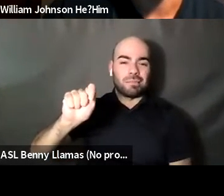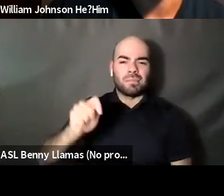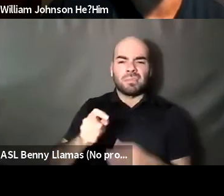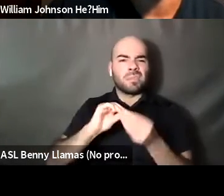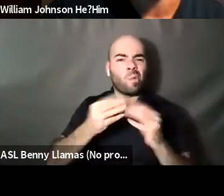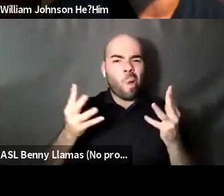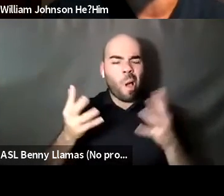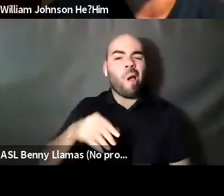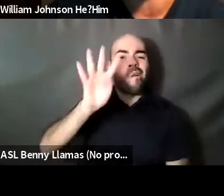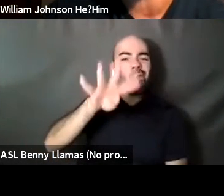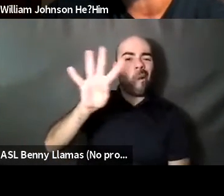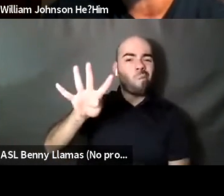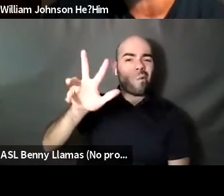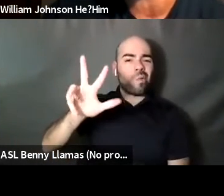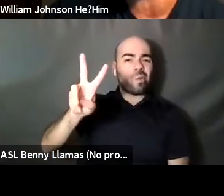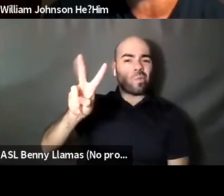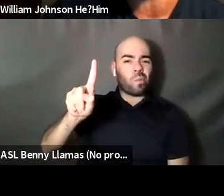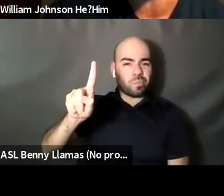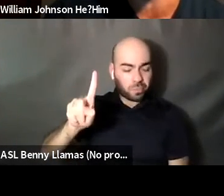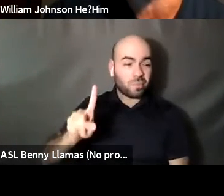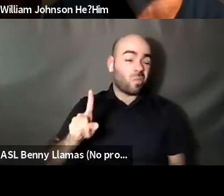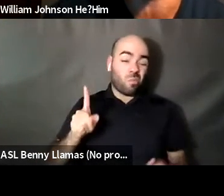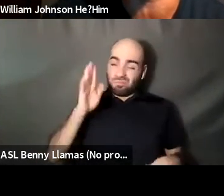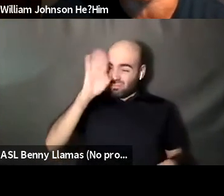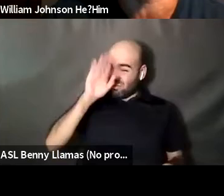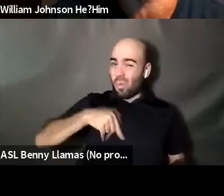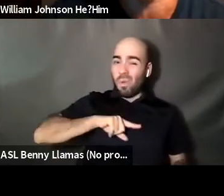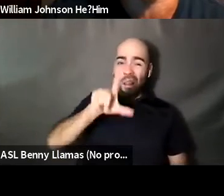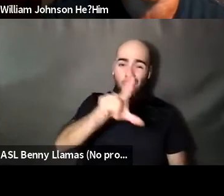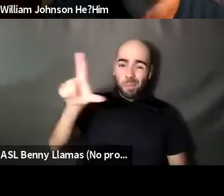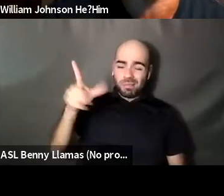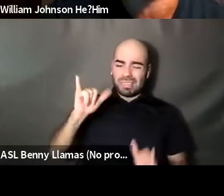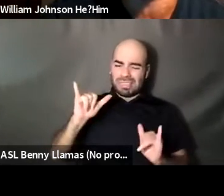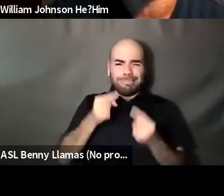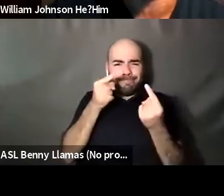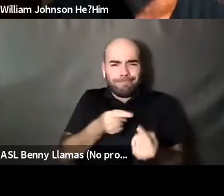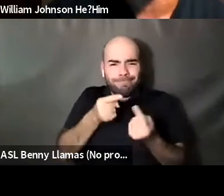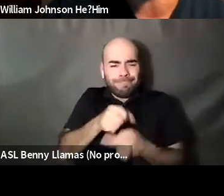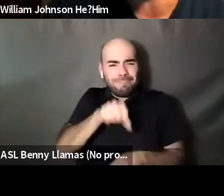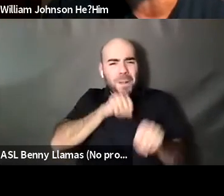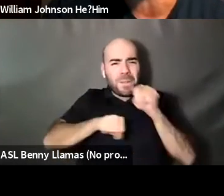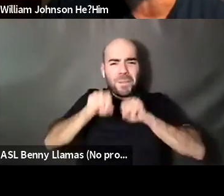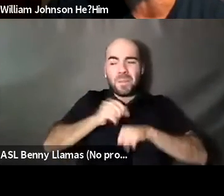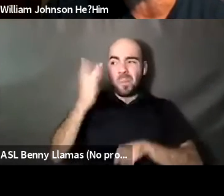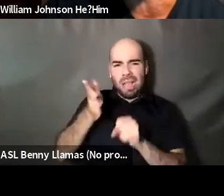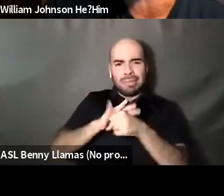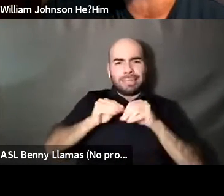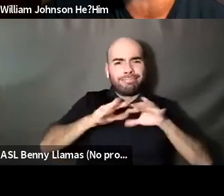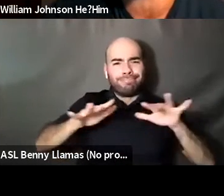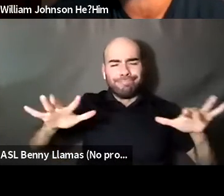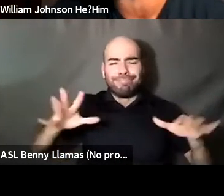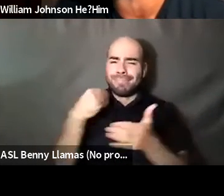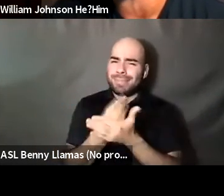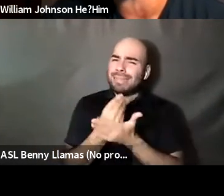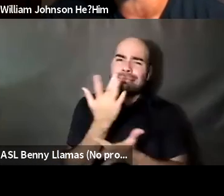William Johnson He?Him: Like many people, organizations, we are facing significant financial challenges as an organization and donations of any amount are deeply appreciate it.